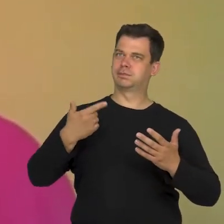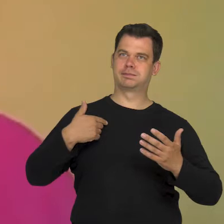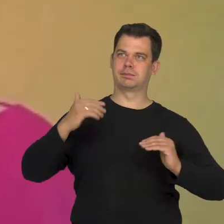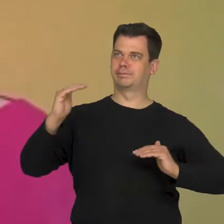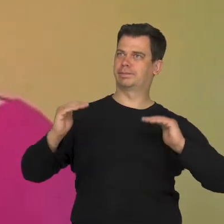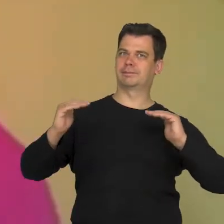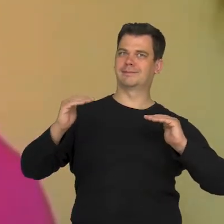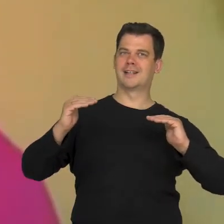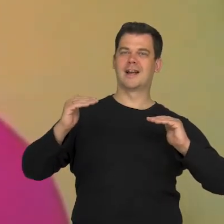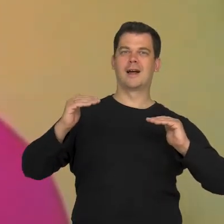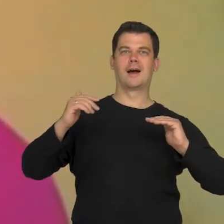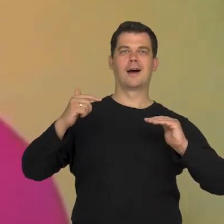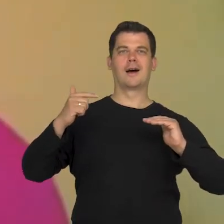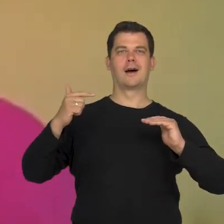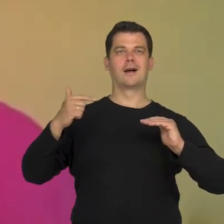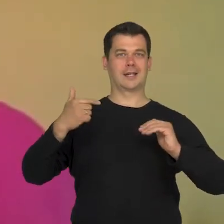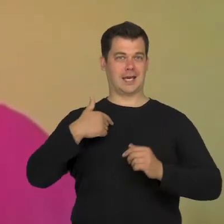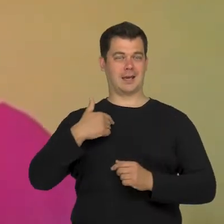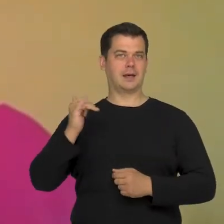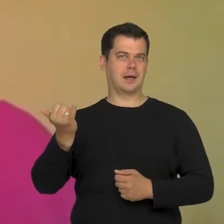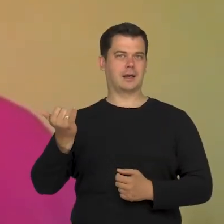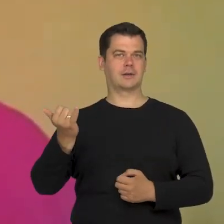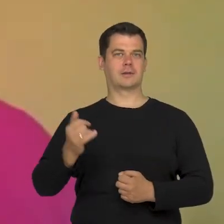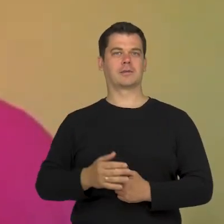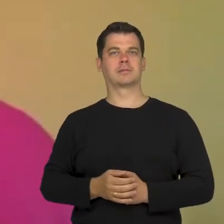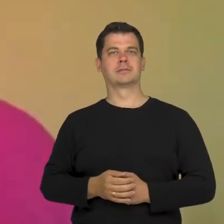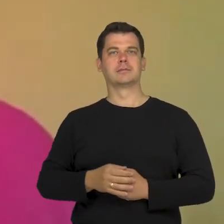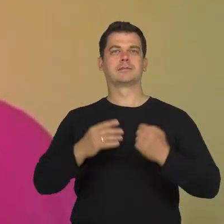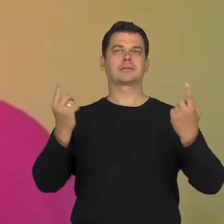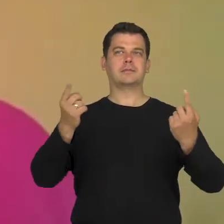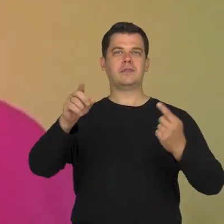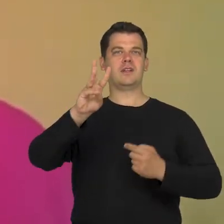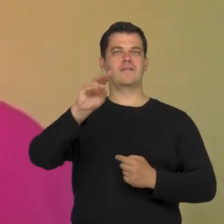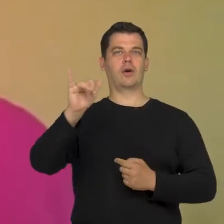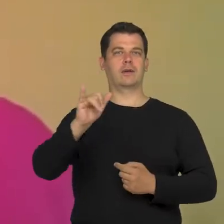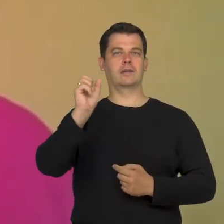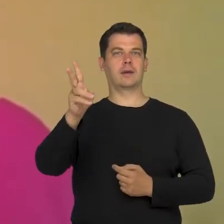in a situation where Wojtek was among people